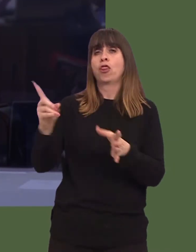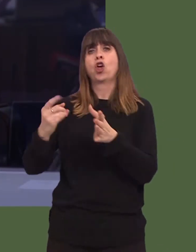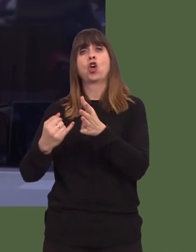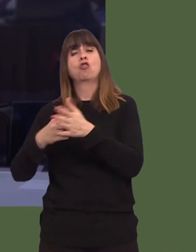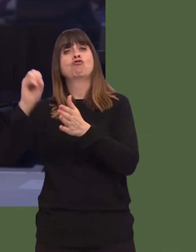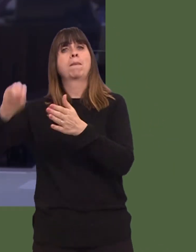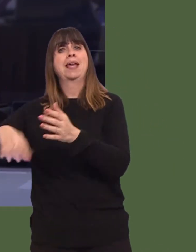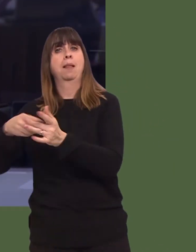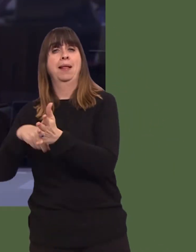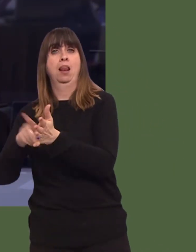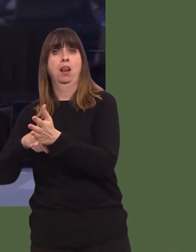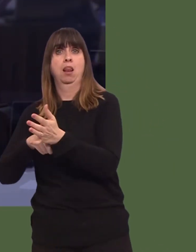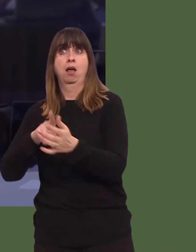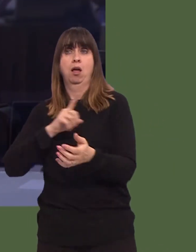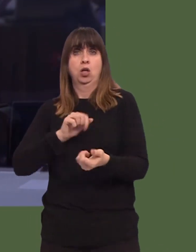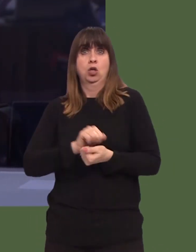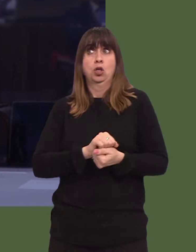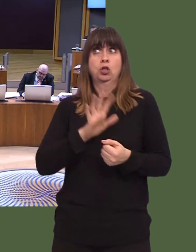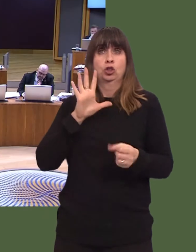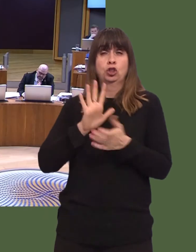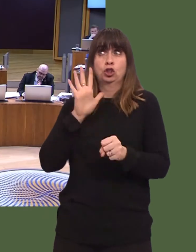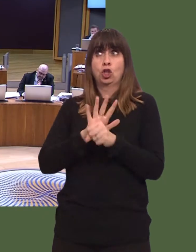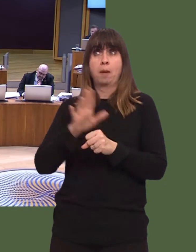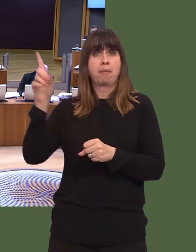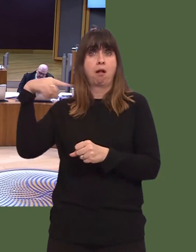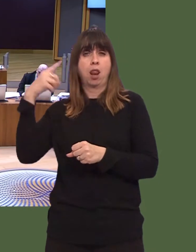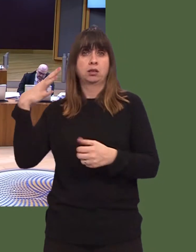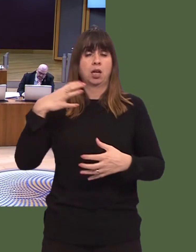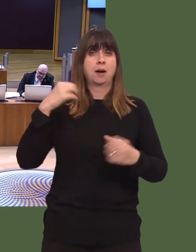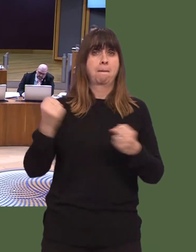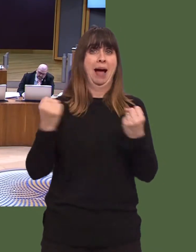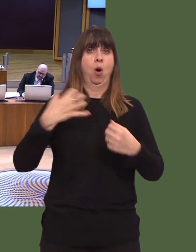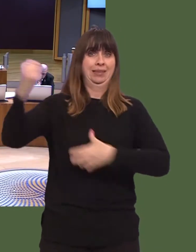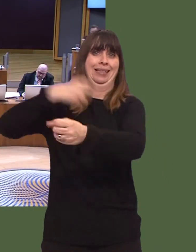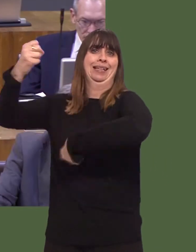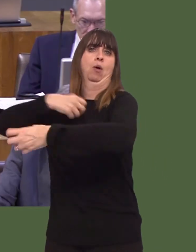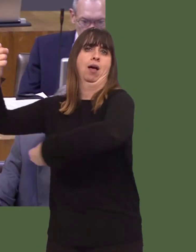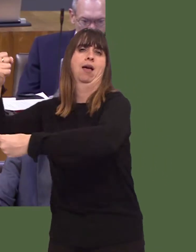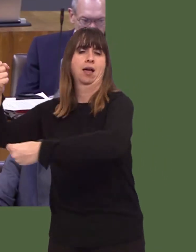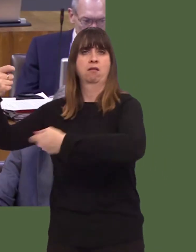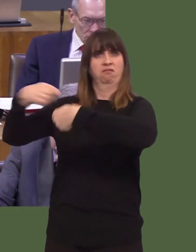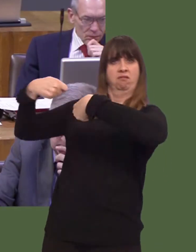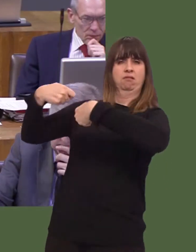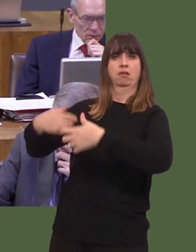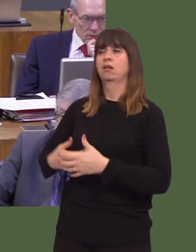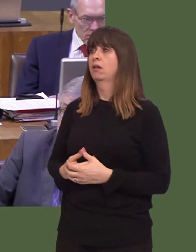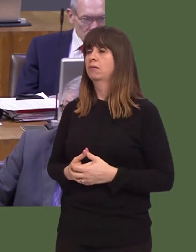Welsh constitution from a power grab from Westminster. Carwyn Jones: Well, first of all, thereís been no formal response to the White Paper